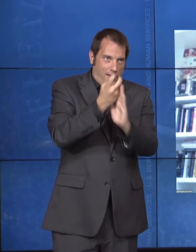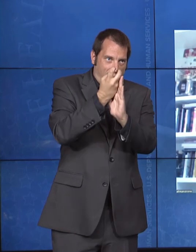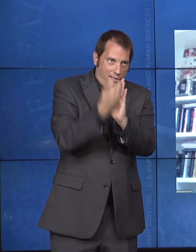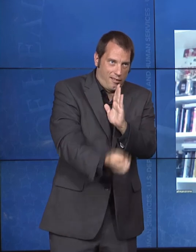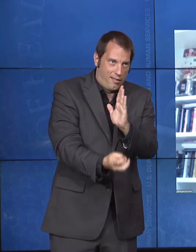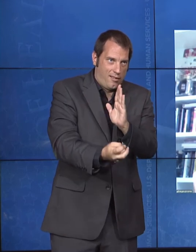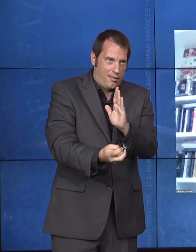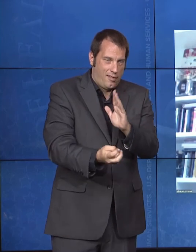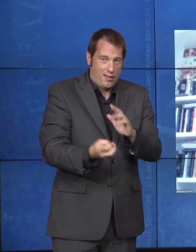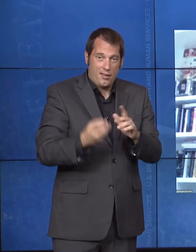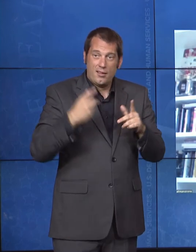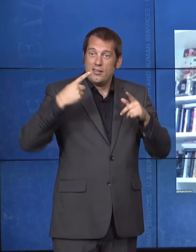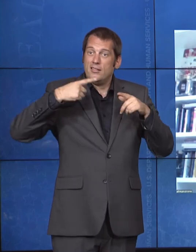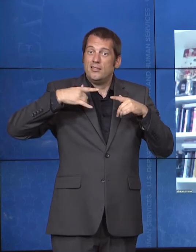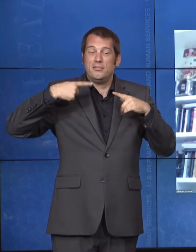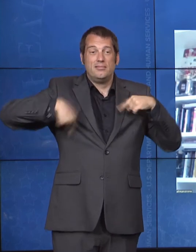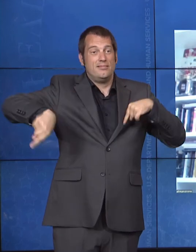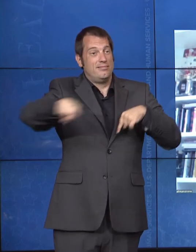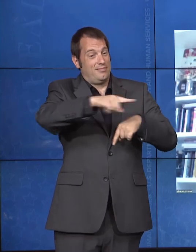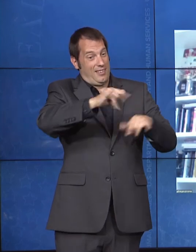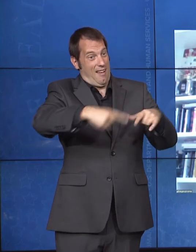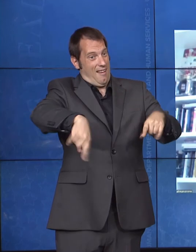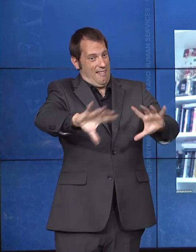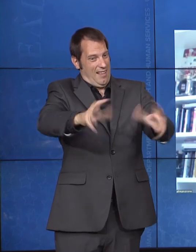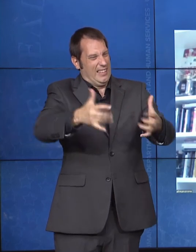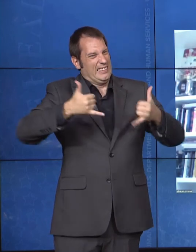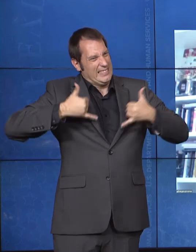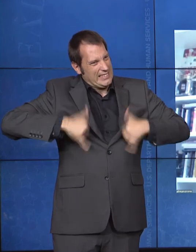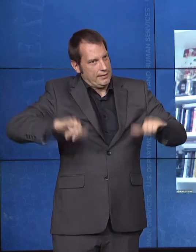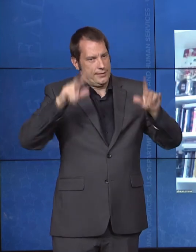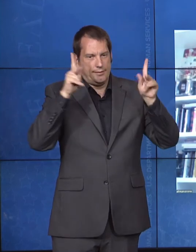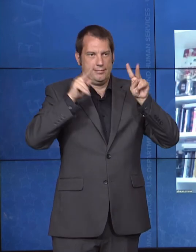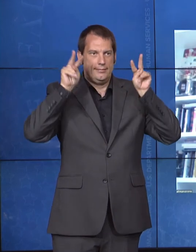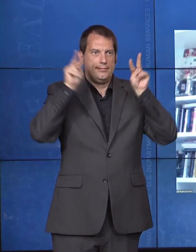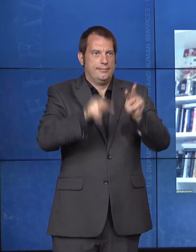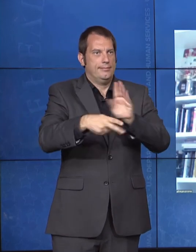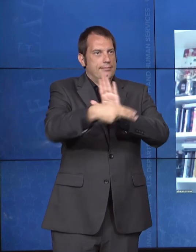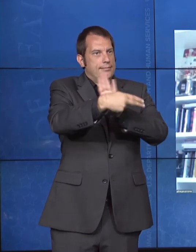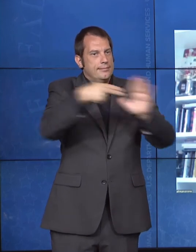they could "contribute," how valuable they are, or whether or not they are a burden to